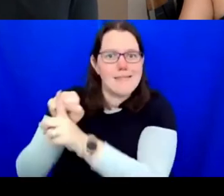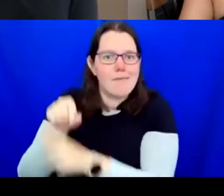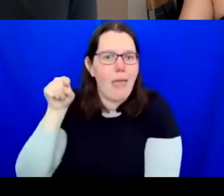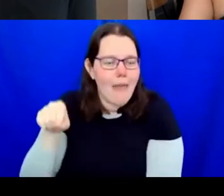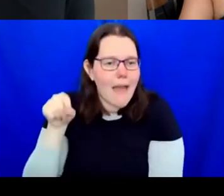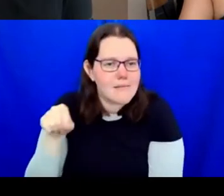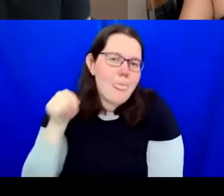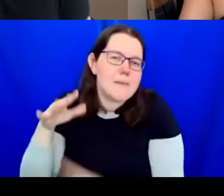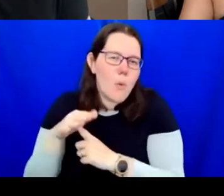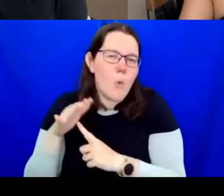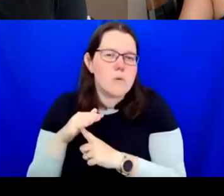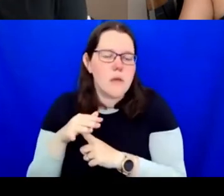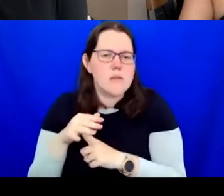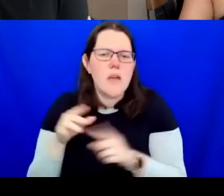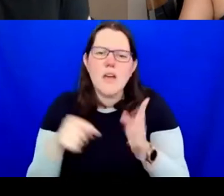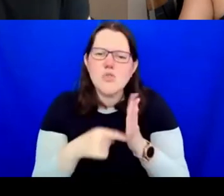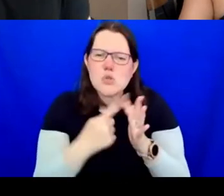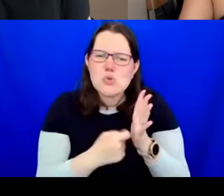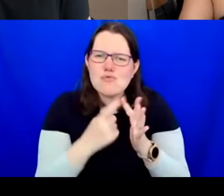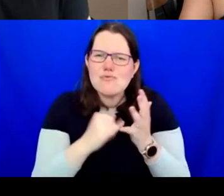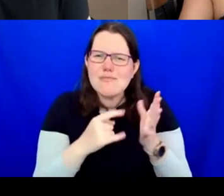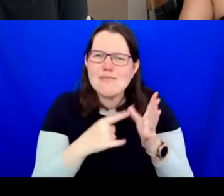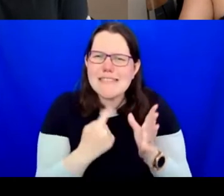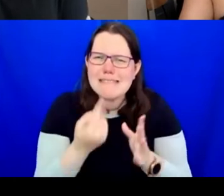Teresa said it earlier, not everyone thinks of themselves as an artist.